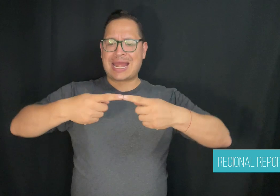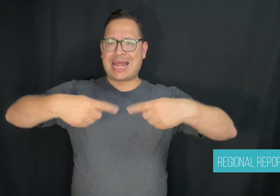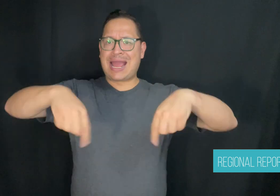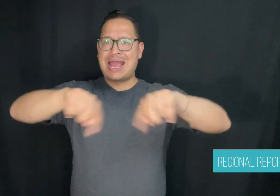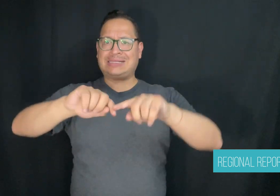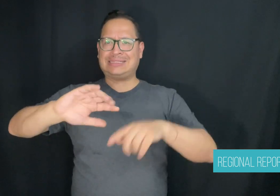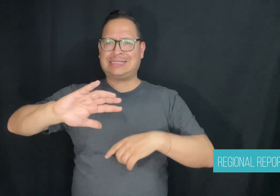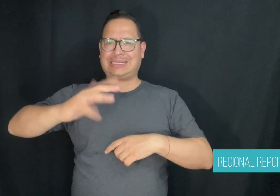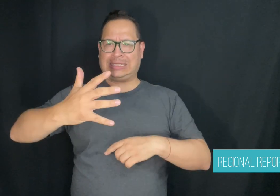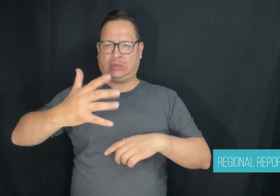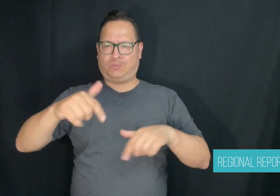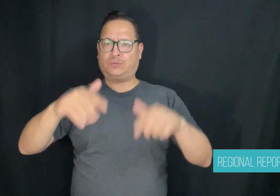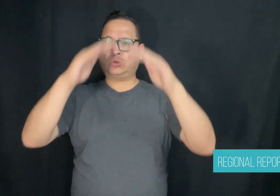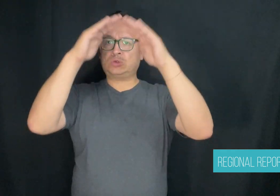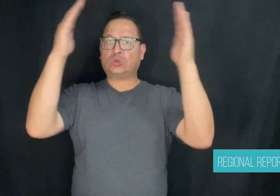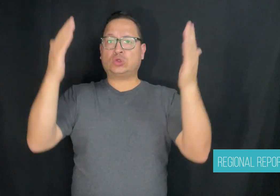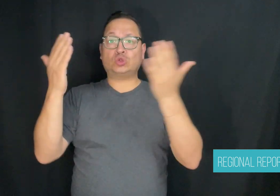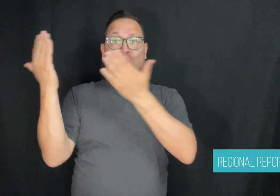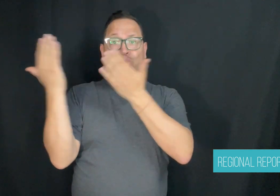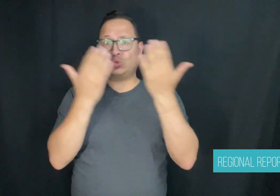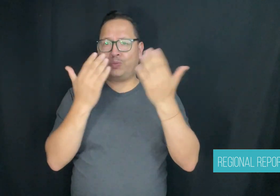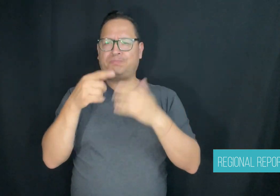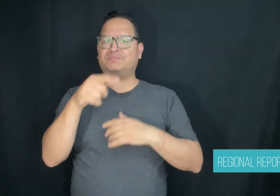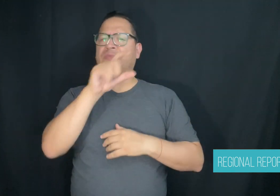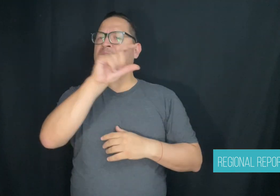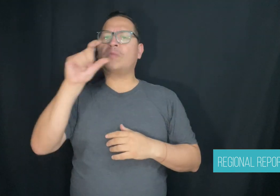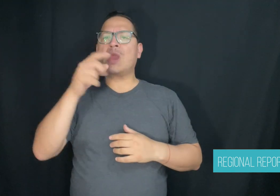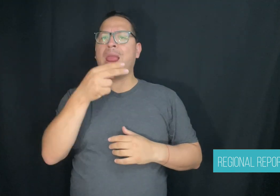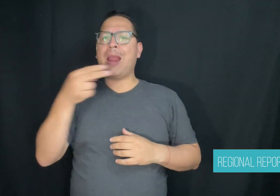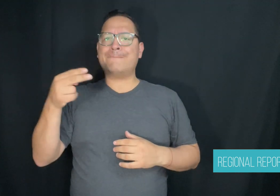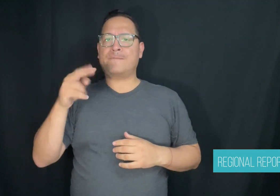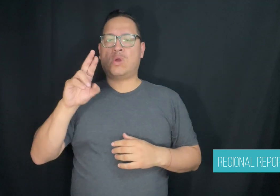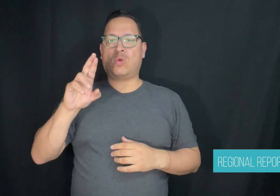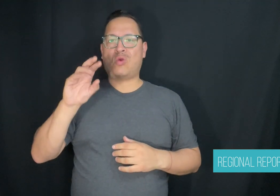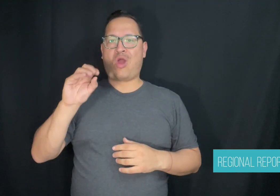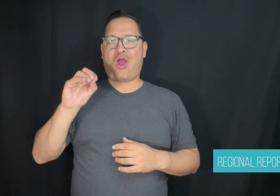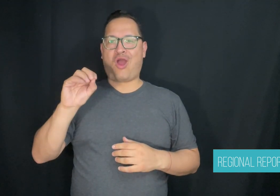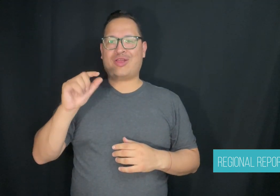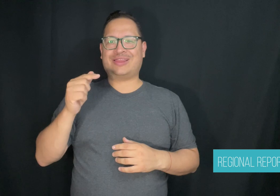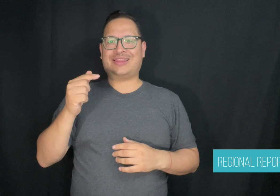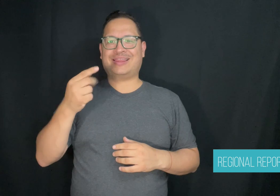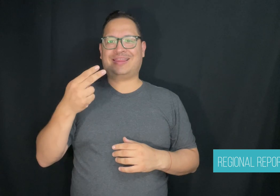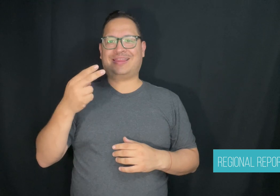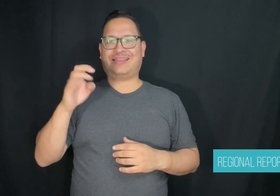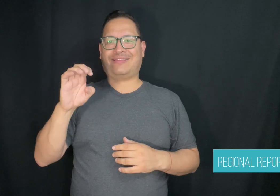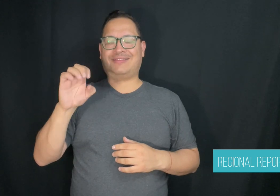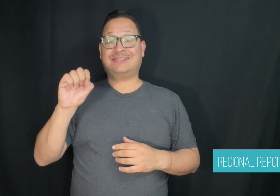Elementary School, according to Allison's mother, Heather